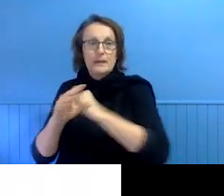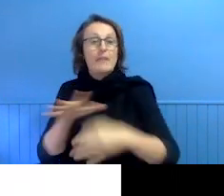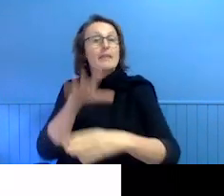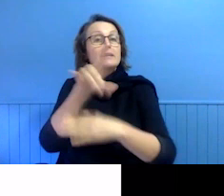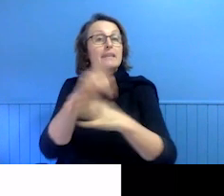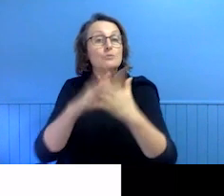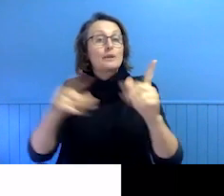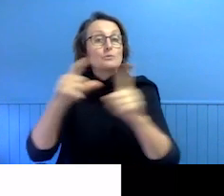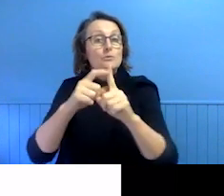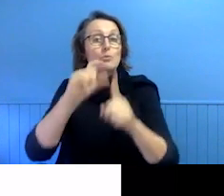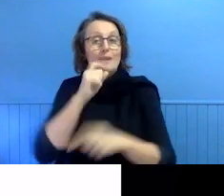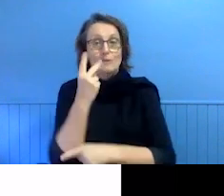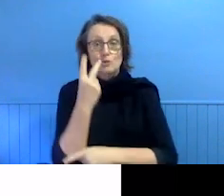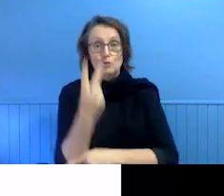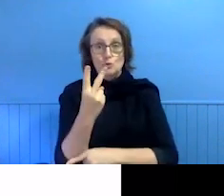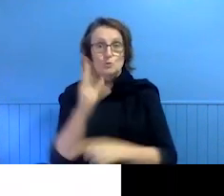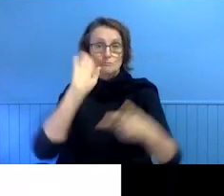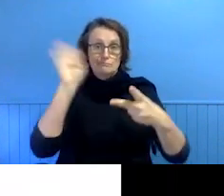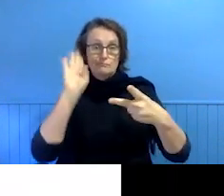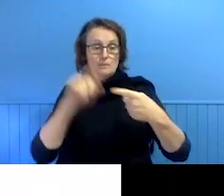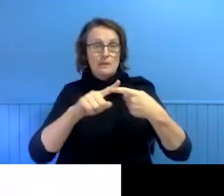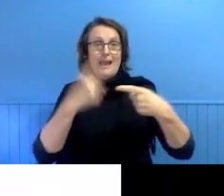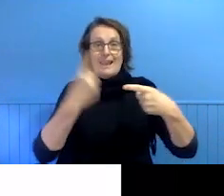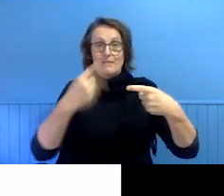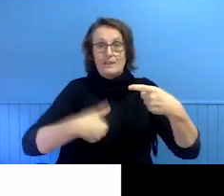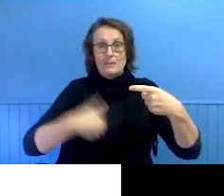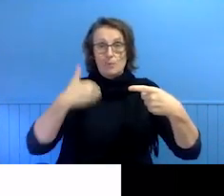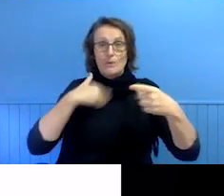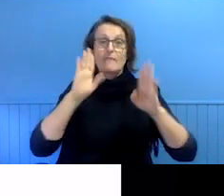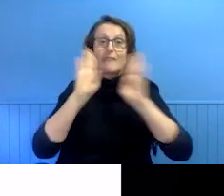hosting two sessions, one at 11am with Facebook about growing and